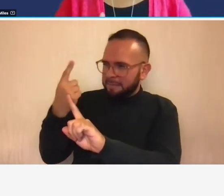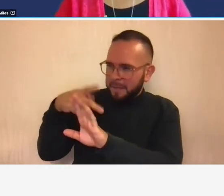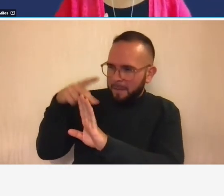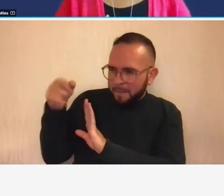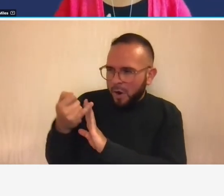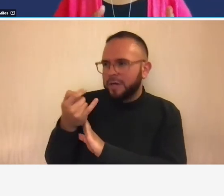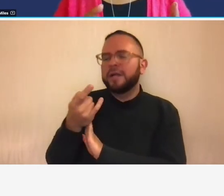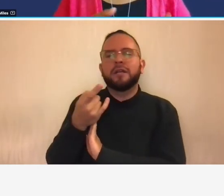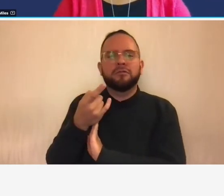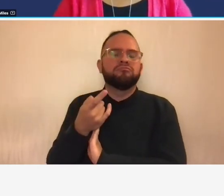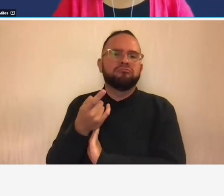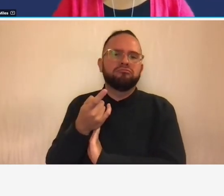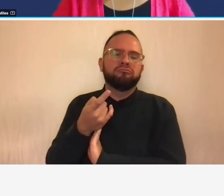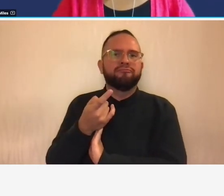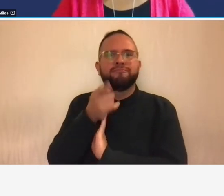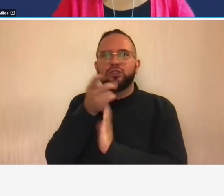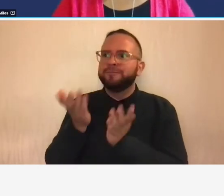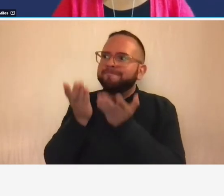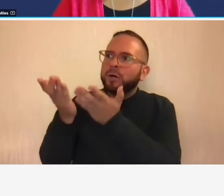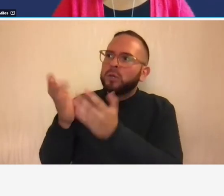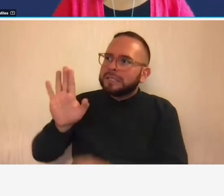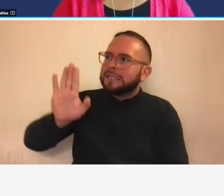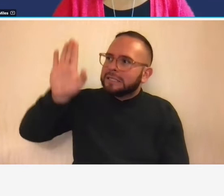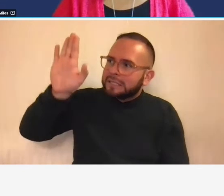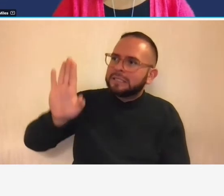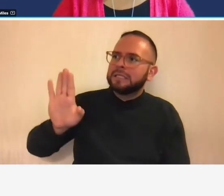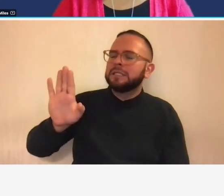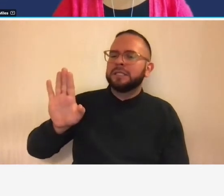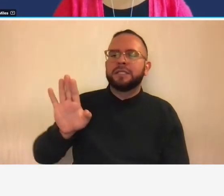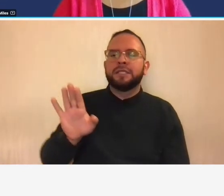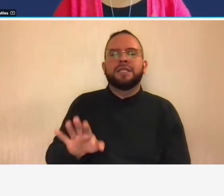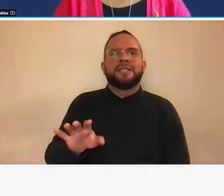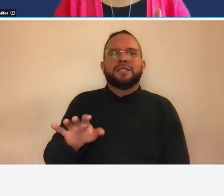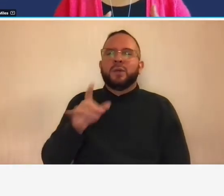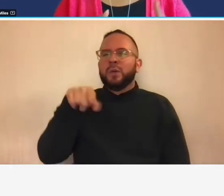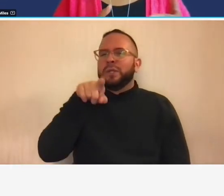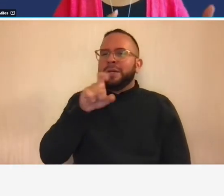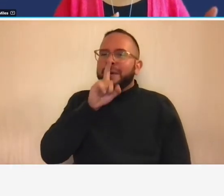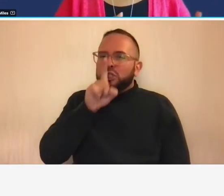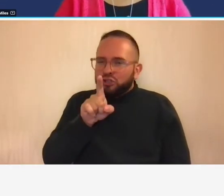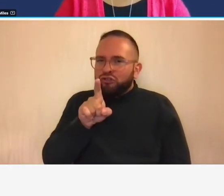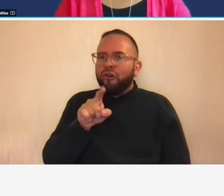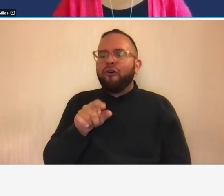proposing on with advertising i want to make sure that's distinguished between from advertising